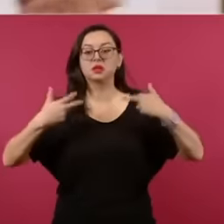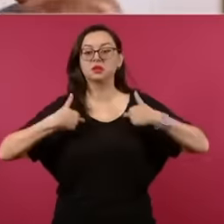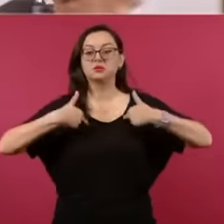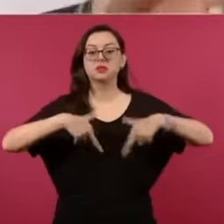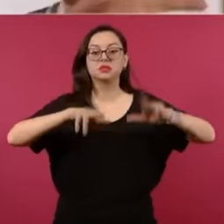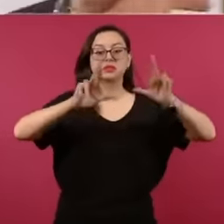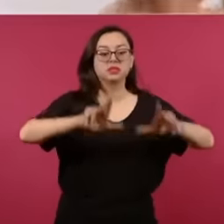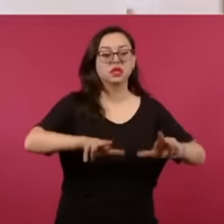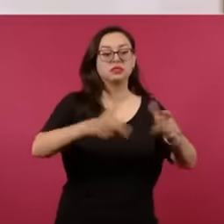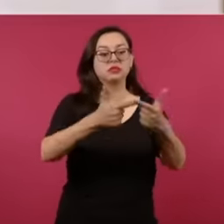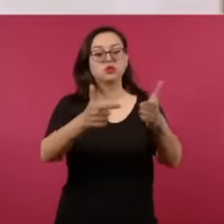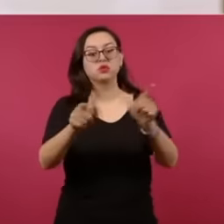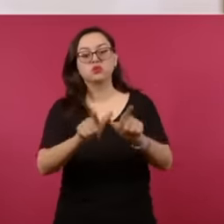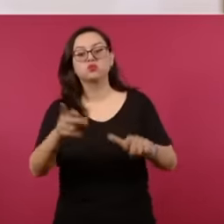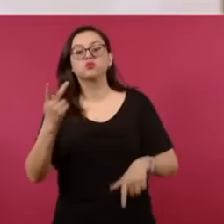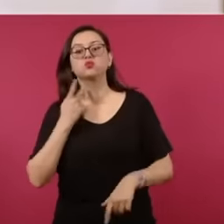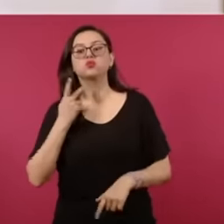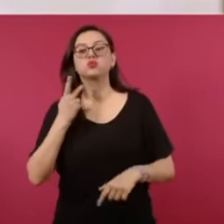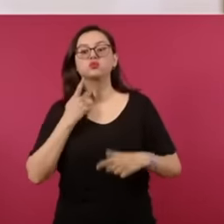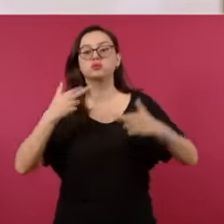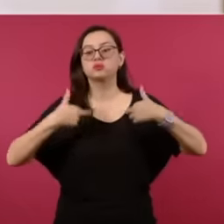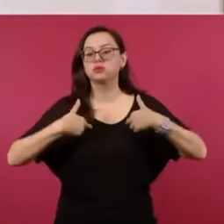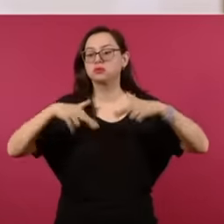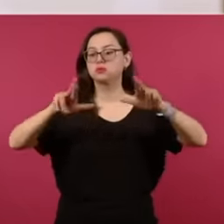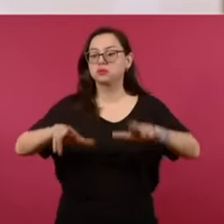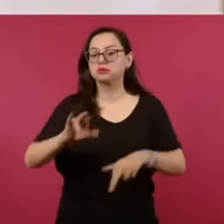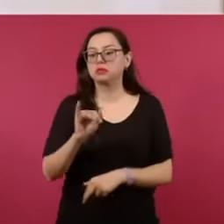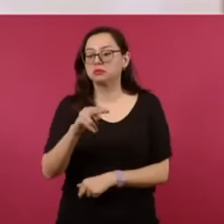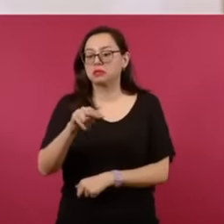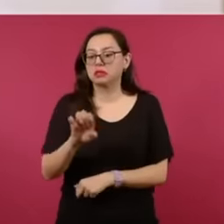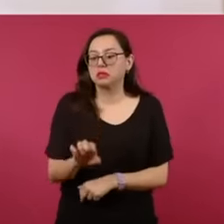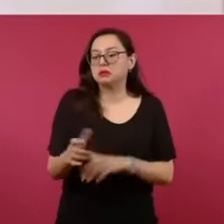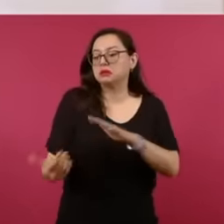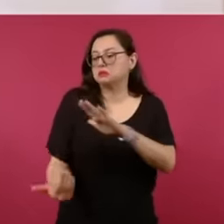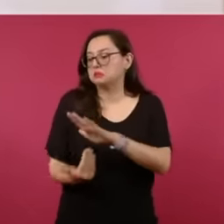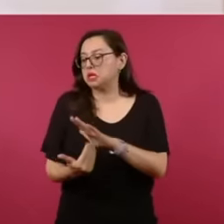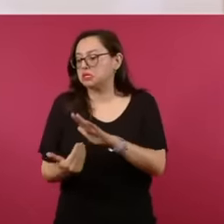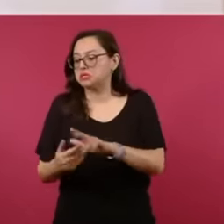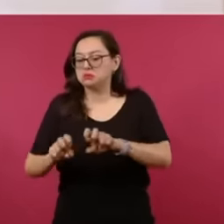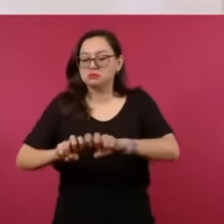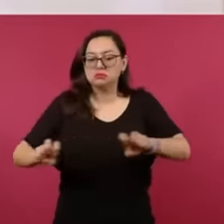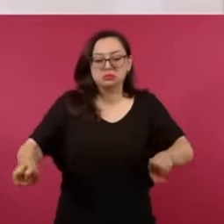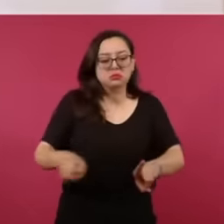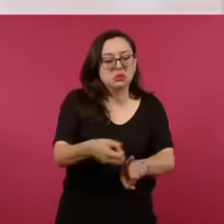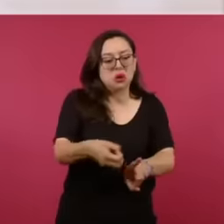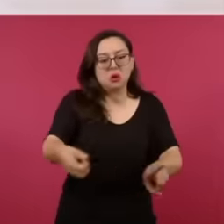organized themselves